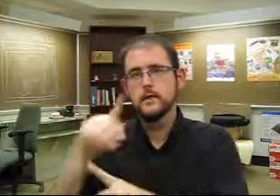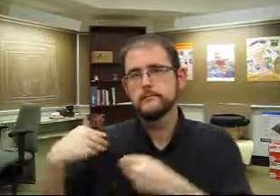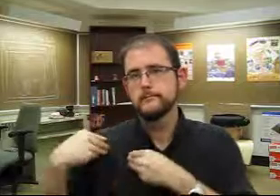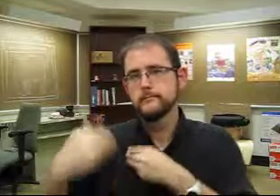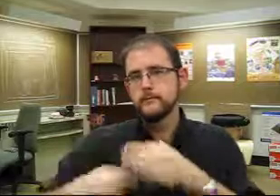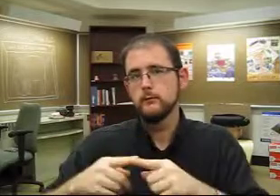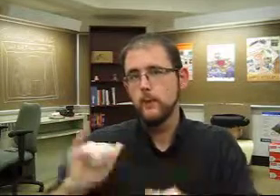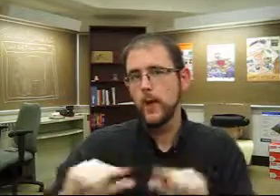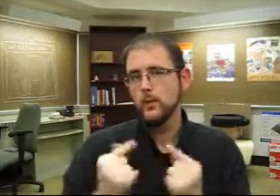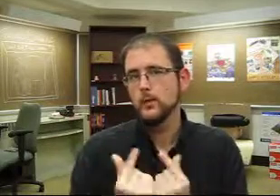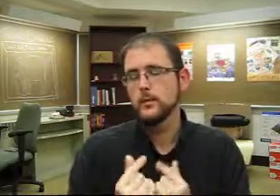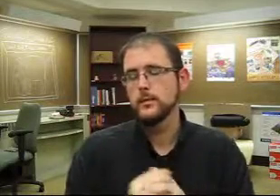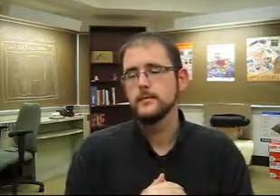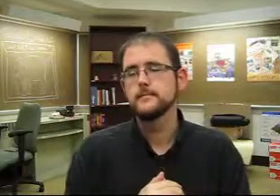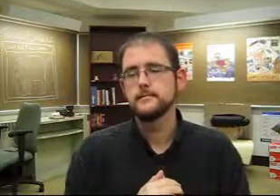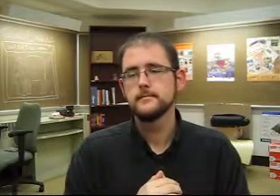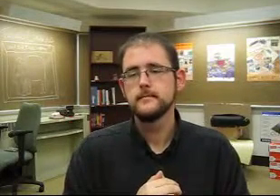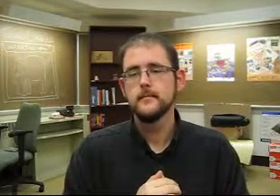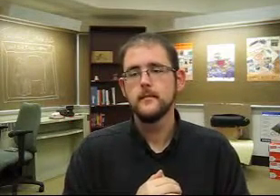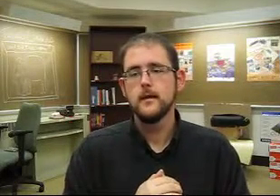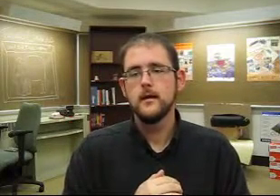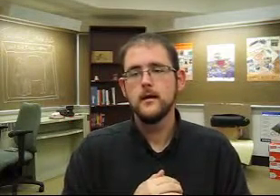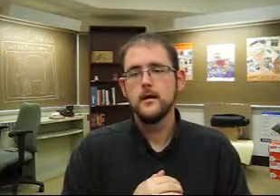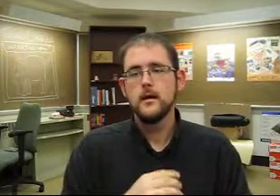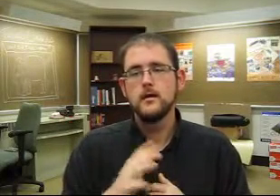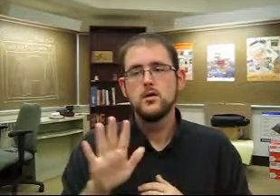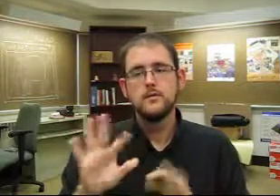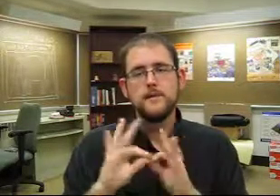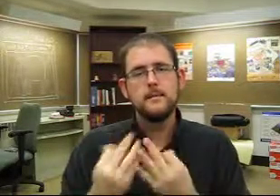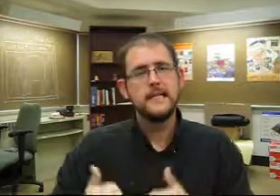who is descended from that clan.